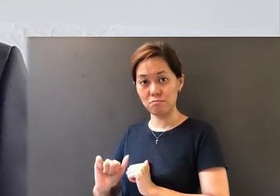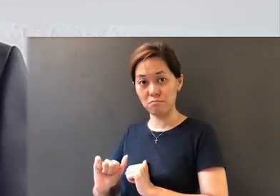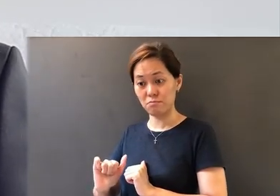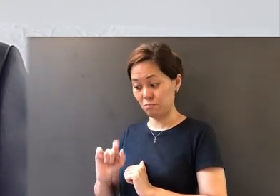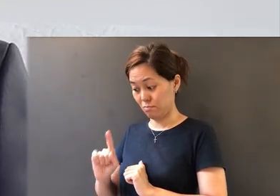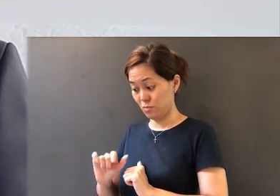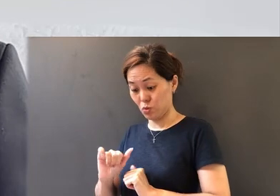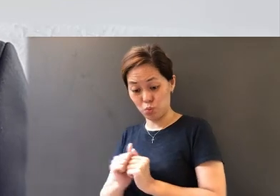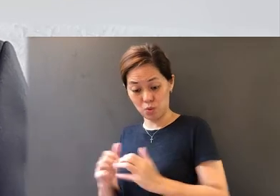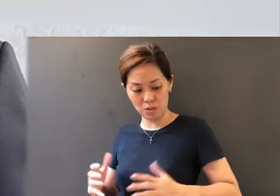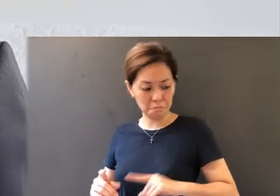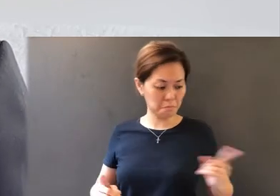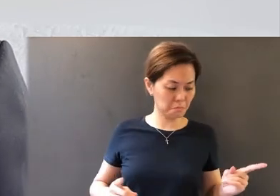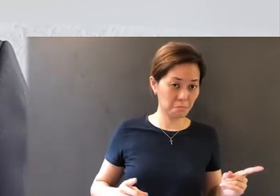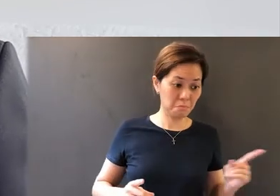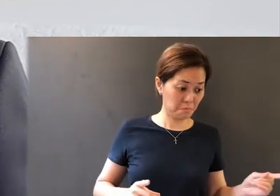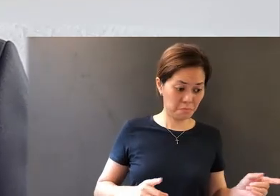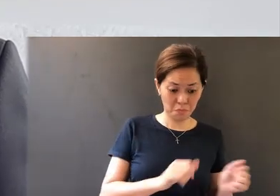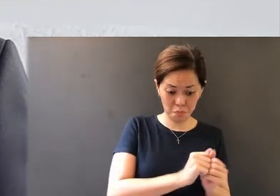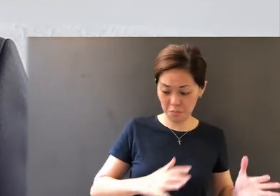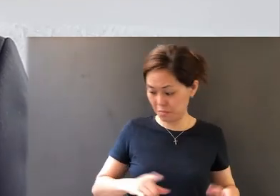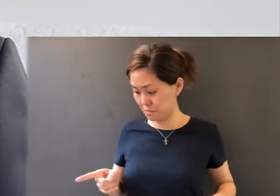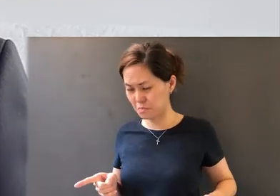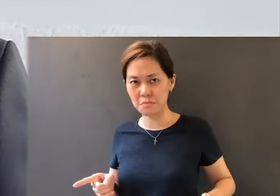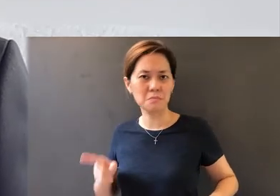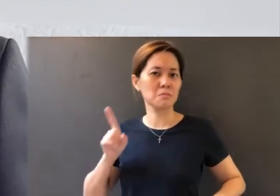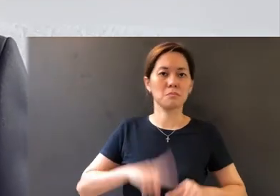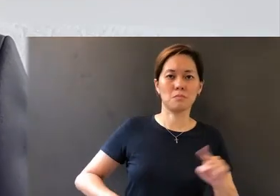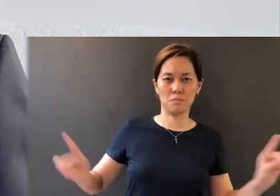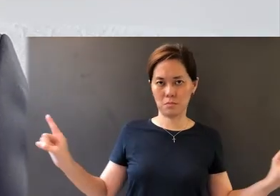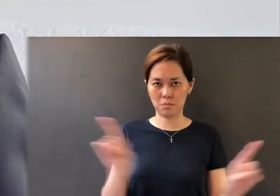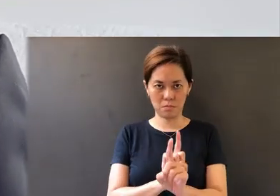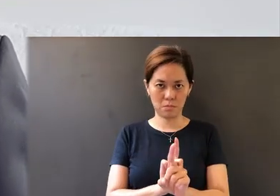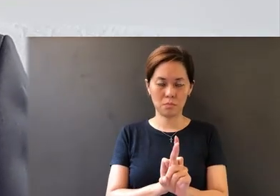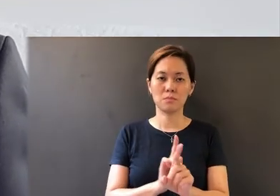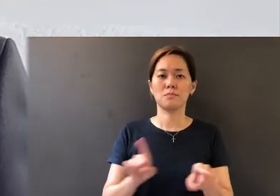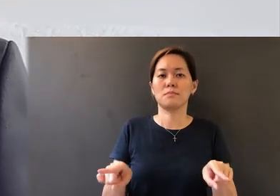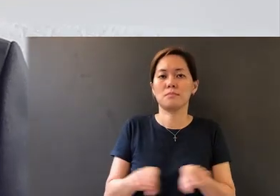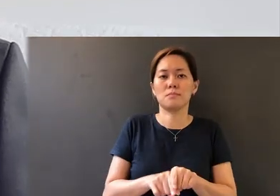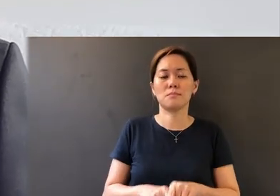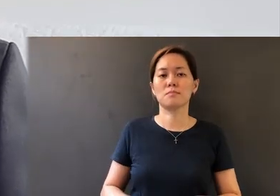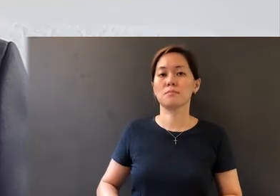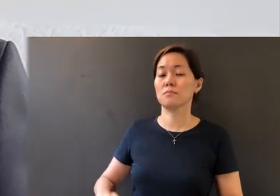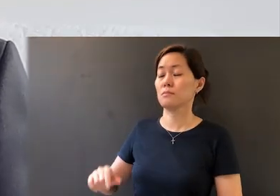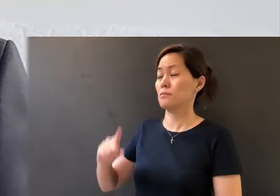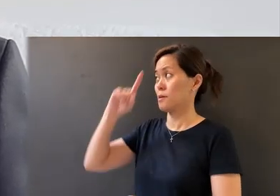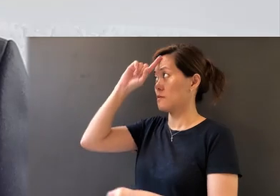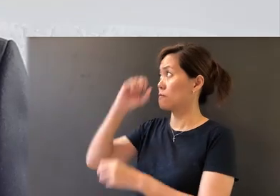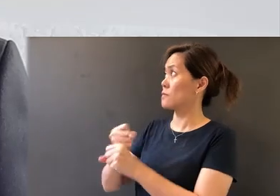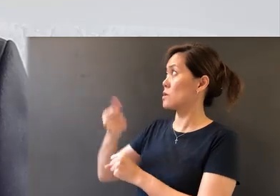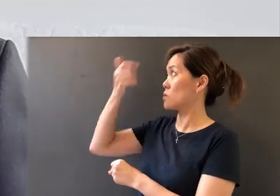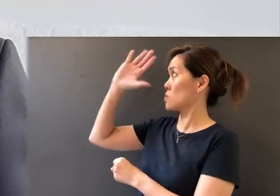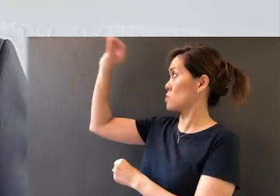other. They are one and the same! Faith is by the grace of God that is given to